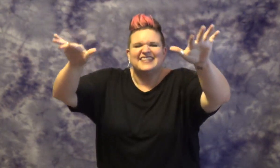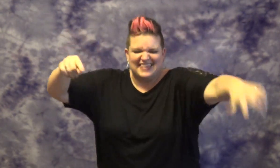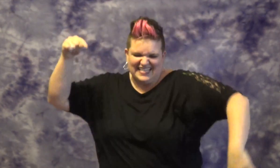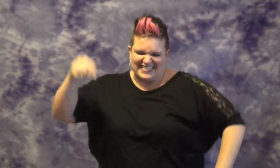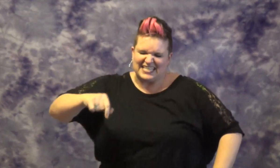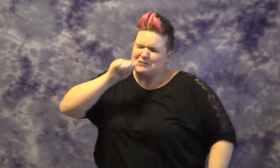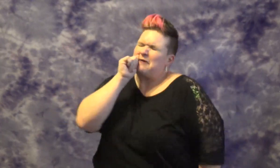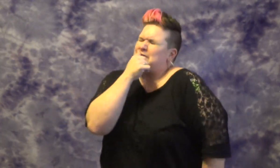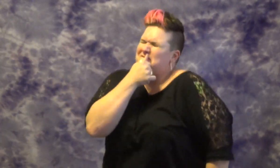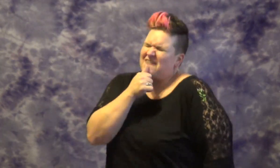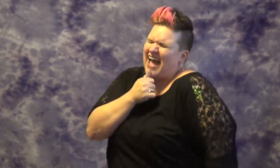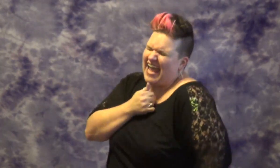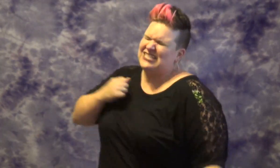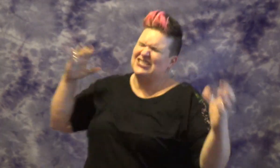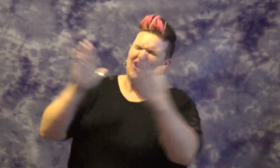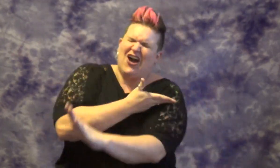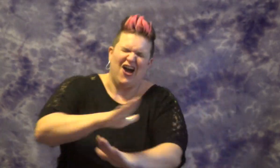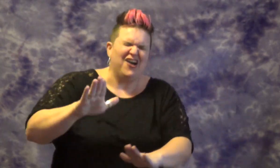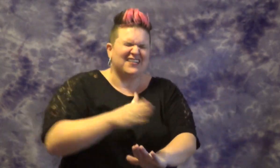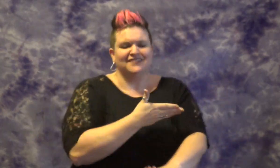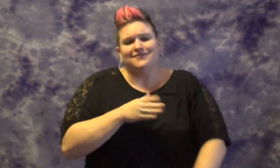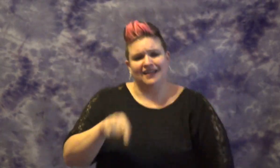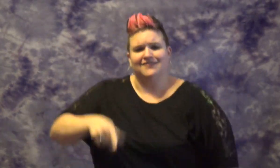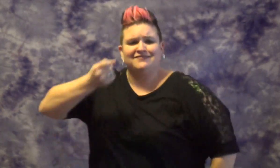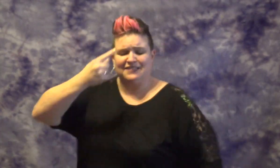THIS SUFFER(FIGHT) SONG